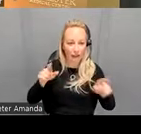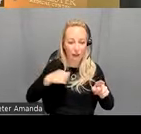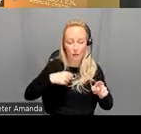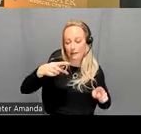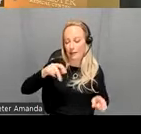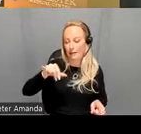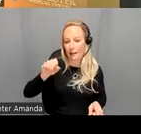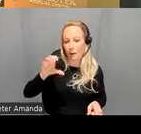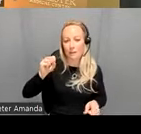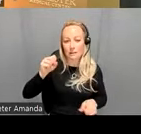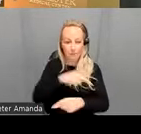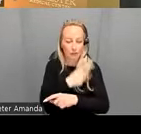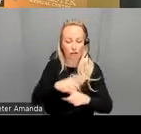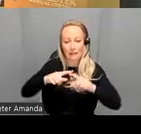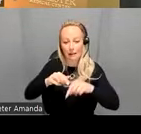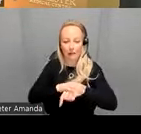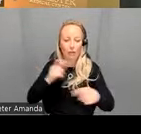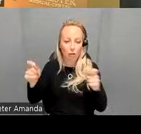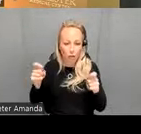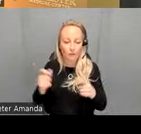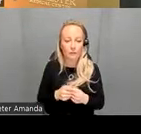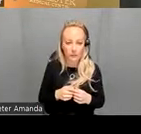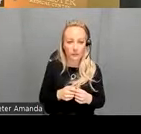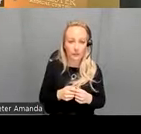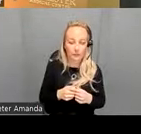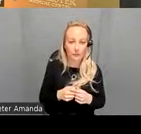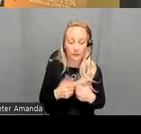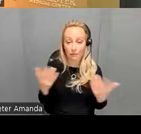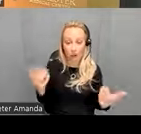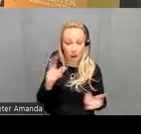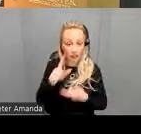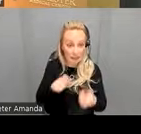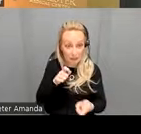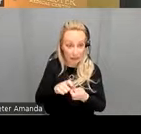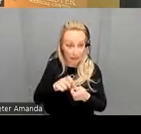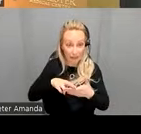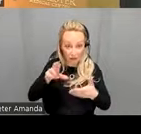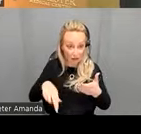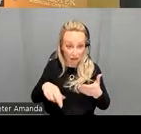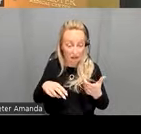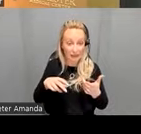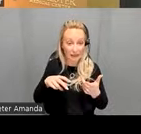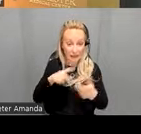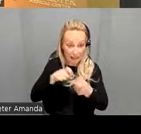controls is are these results specific to psychosis maybe it's just general Psychopathology